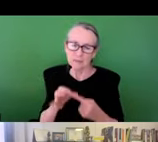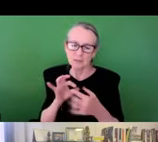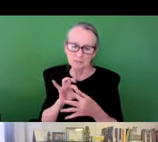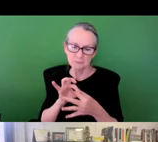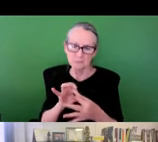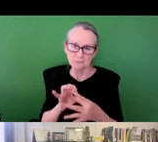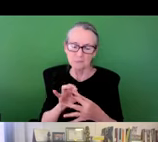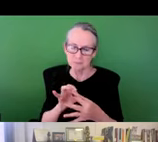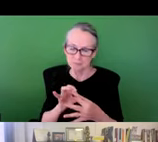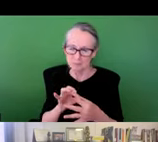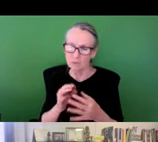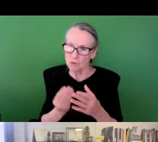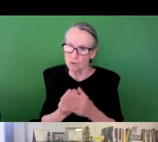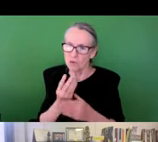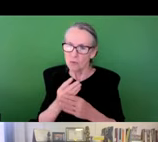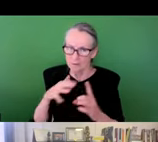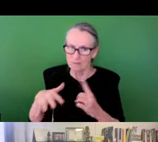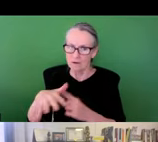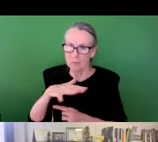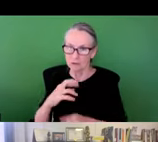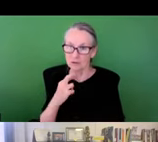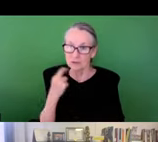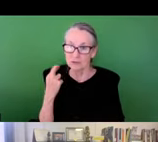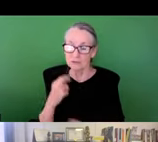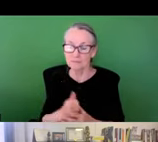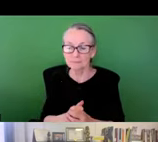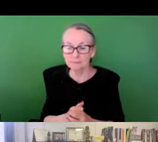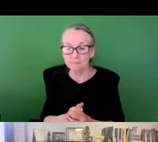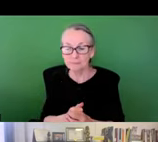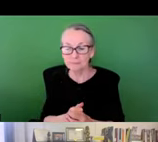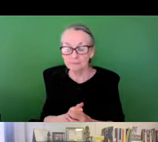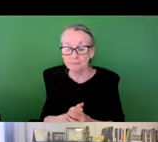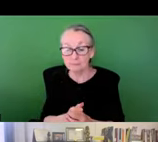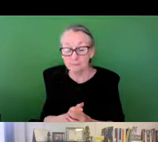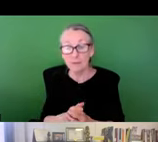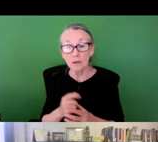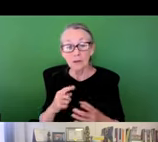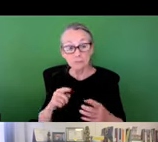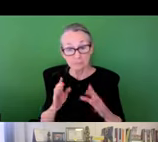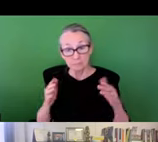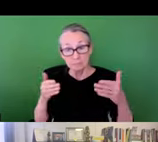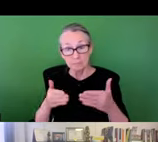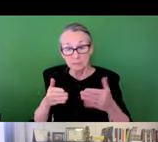gray systems, especially in light of these